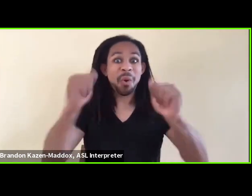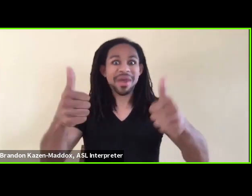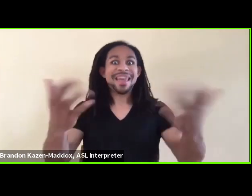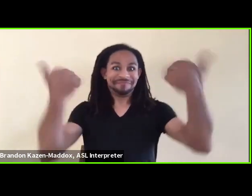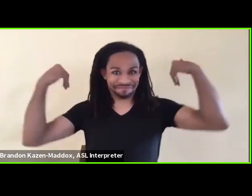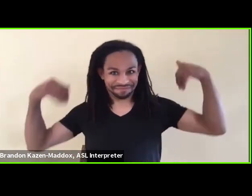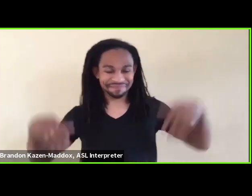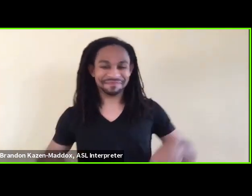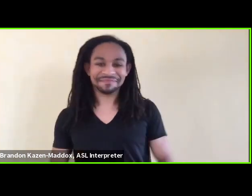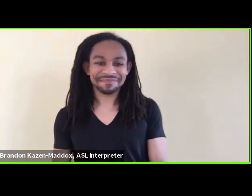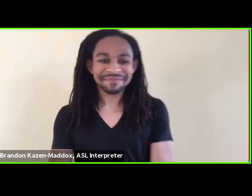Bingo, okay!